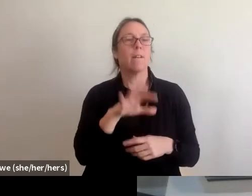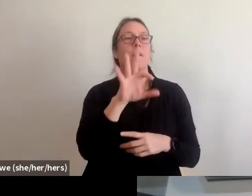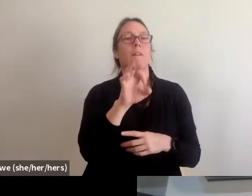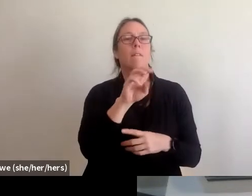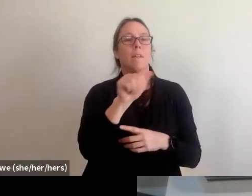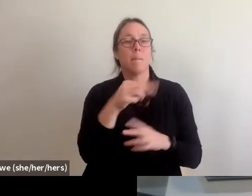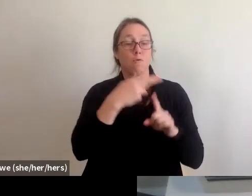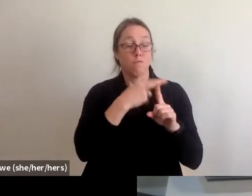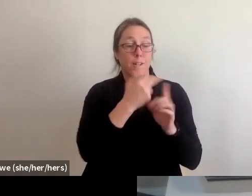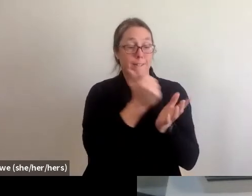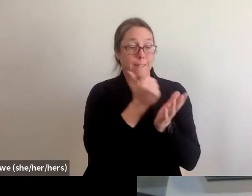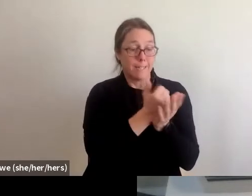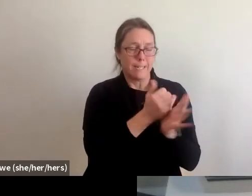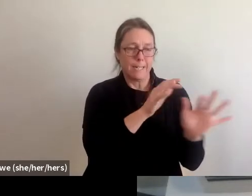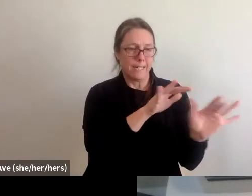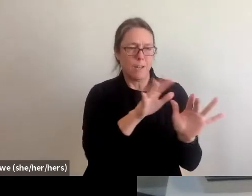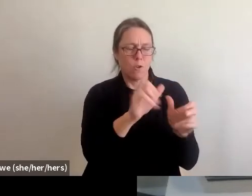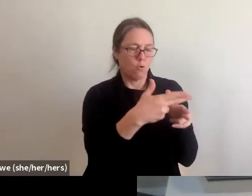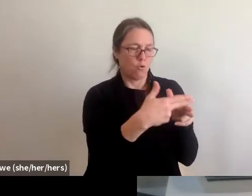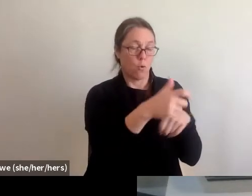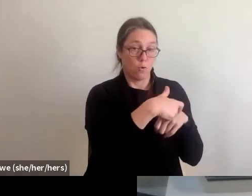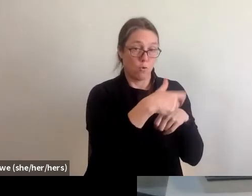but then we go into long-term recovery